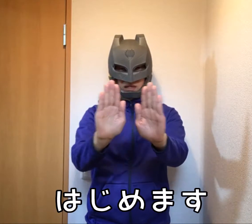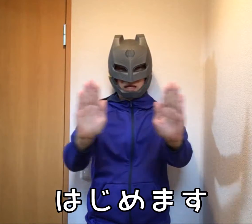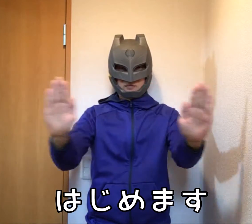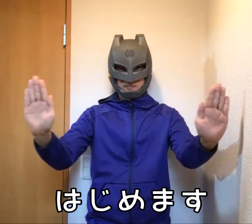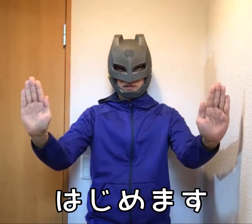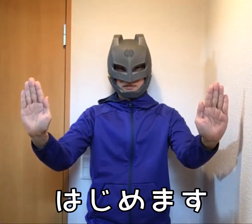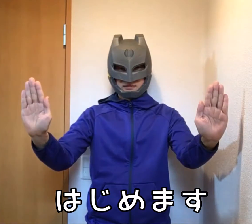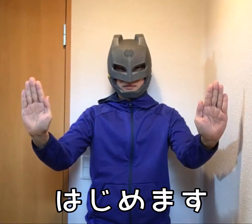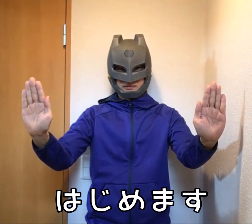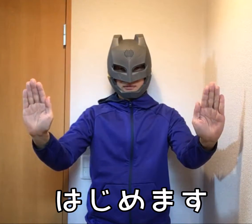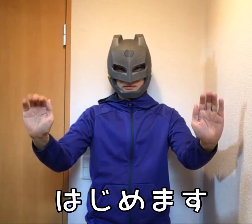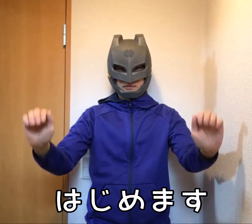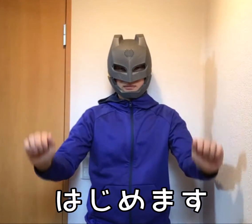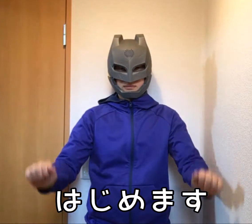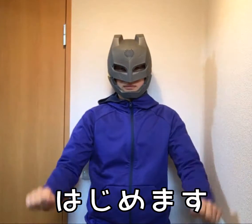Let's start